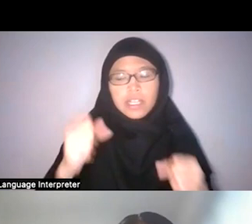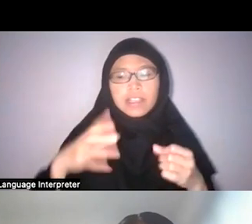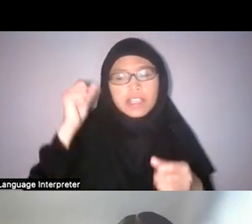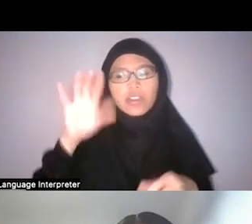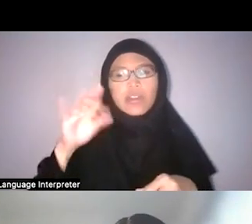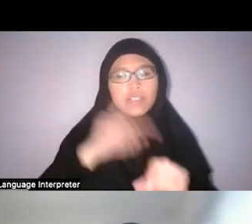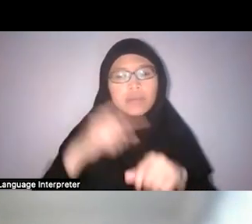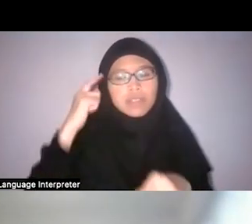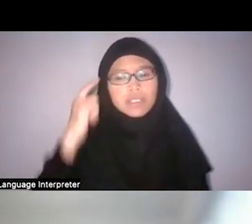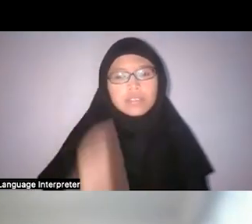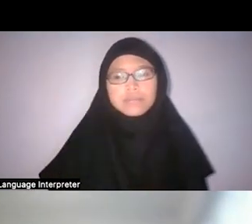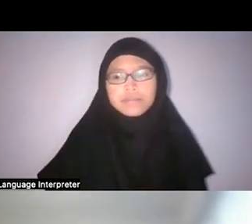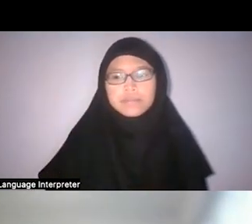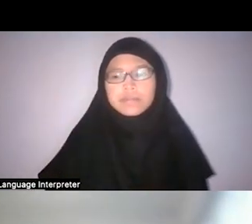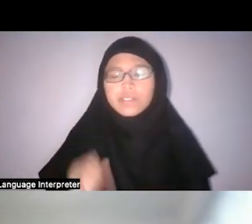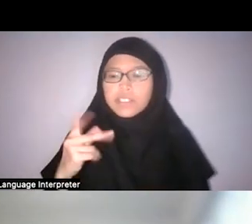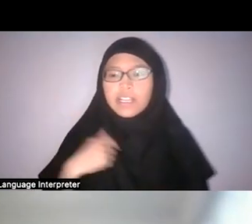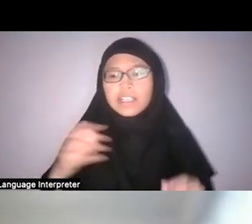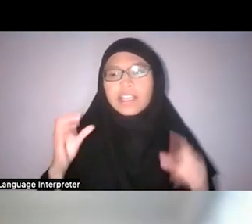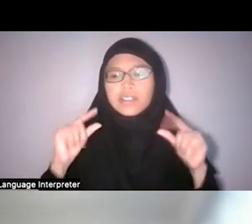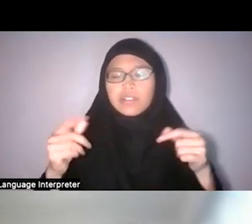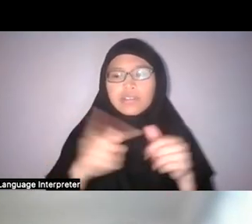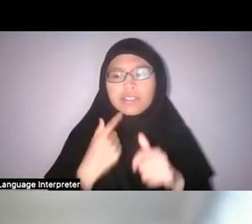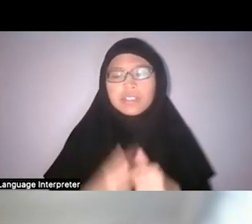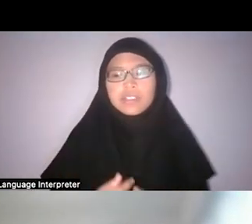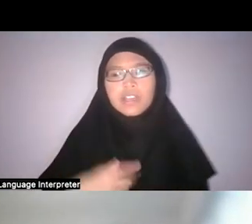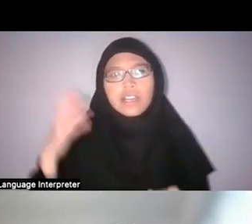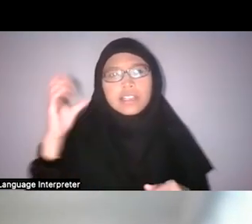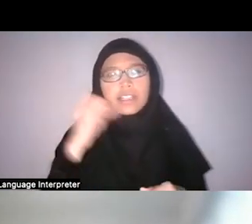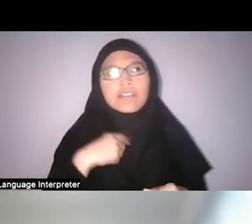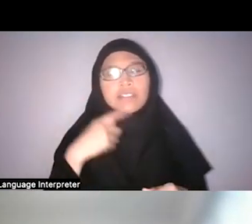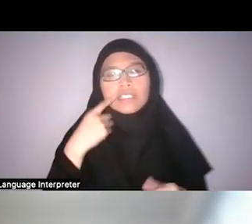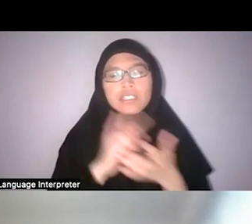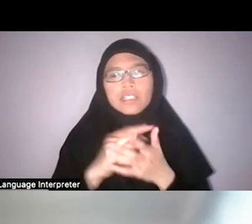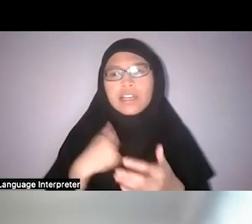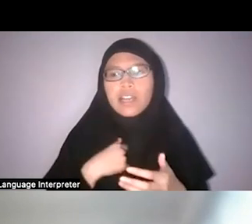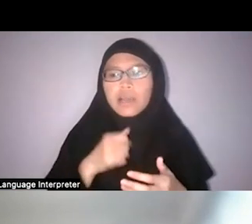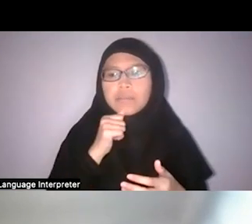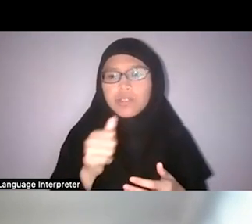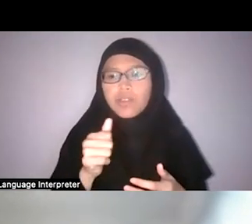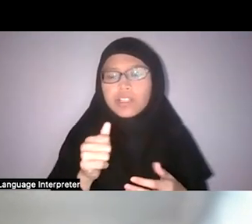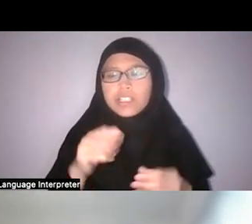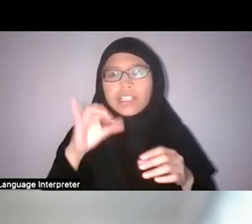Zining: Yeah, I guess I can go first. I guess I would just say that I am not indigenous to this land